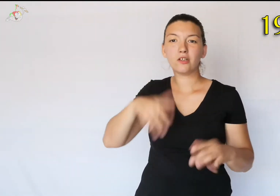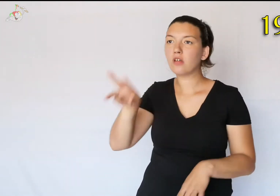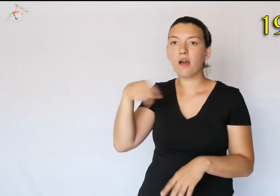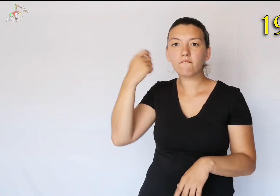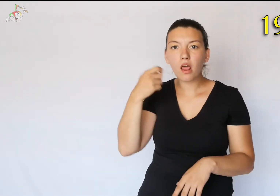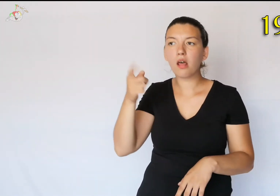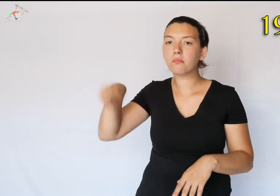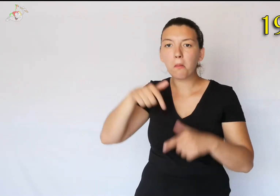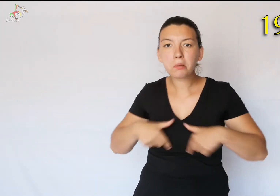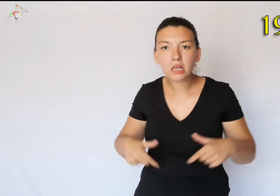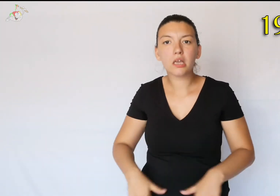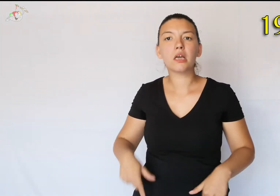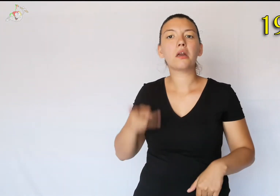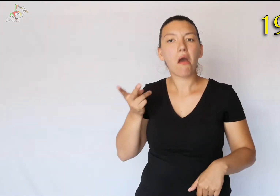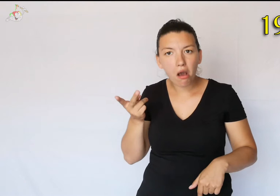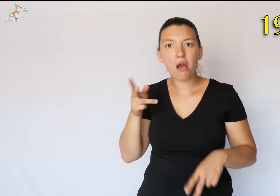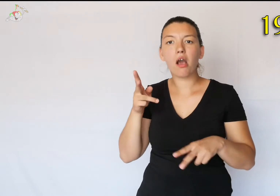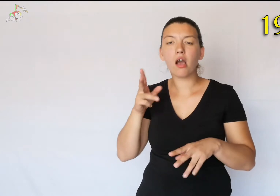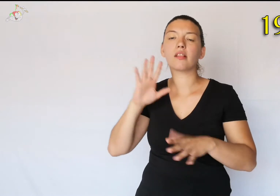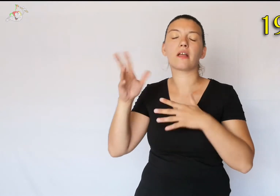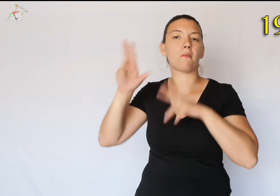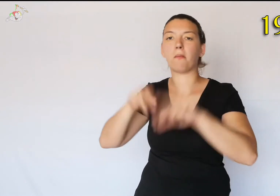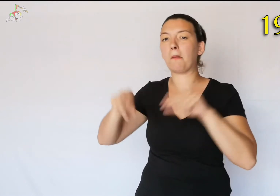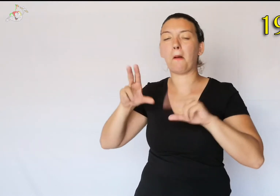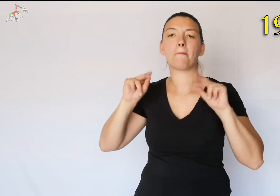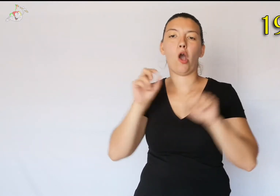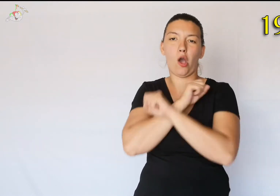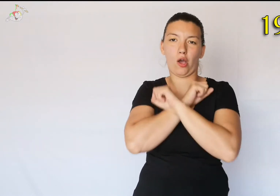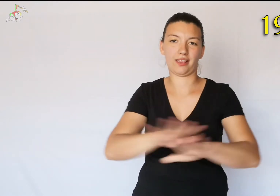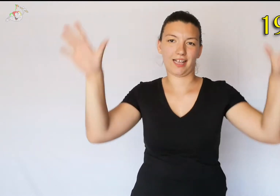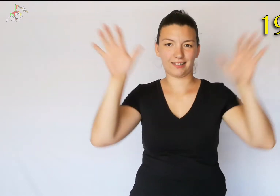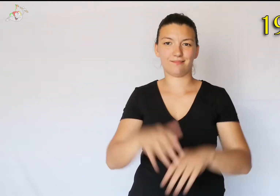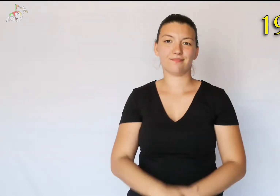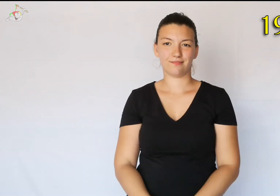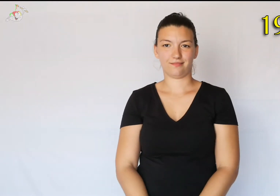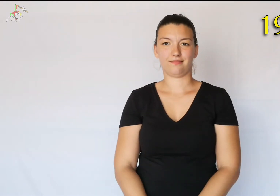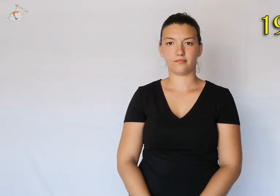By seeing the bikini in the movies, people were influenced and copied fashion.